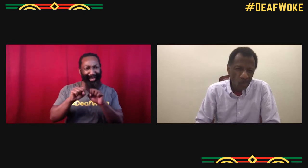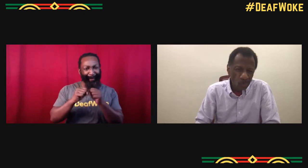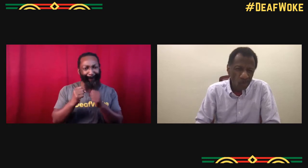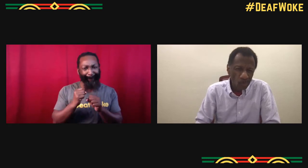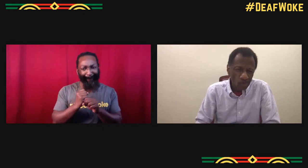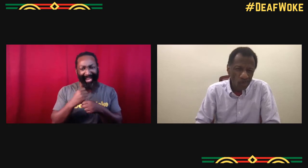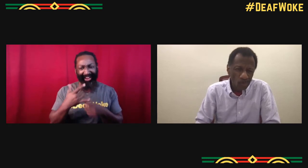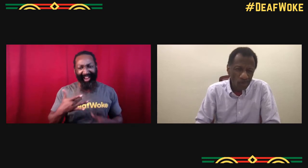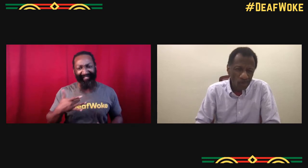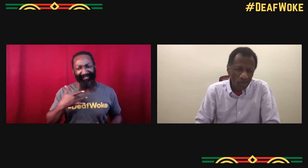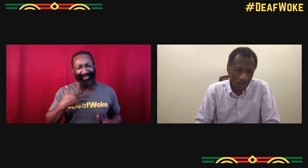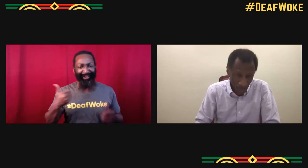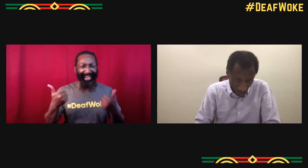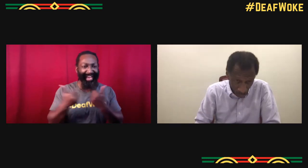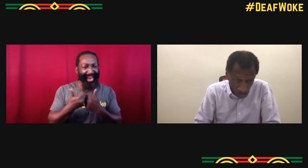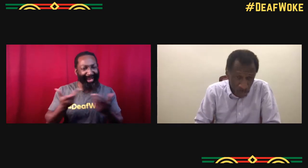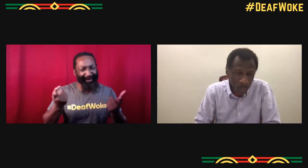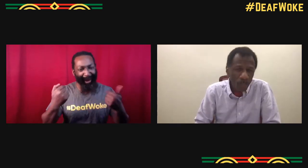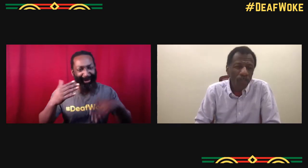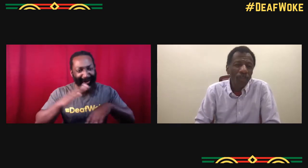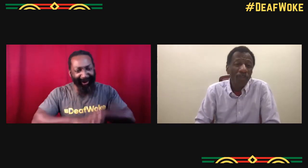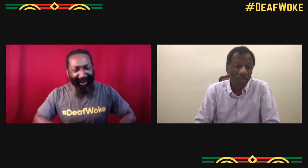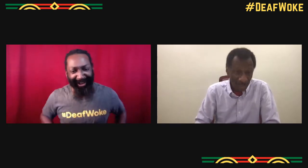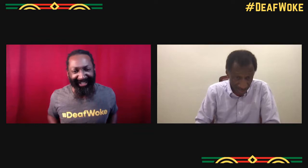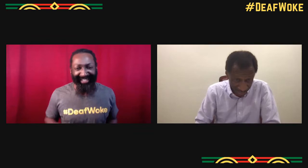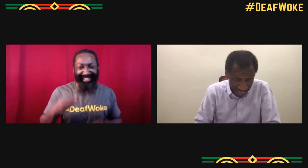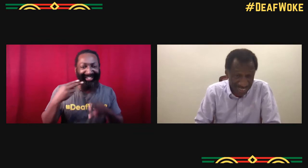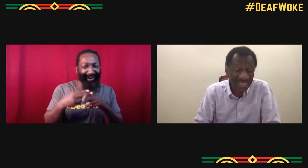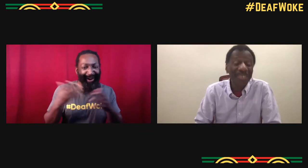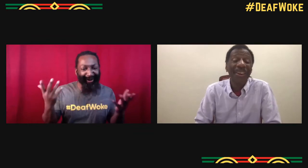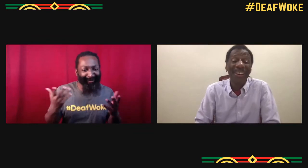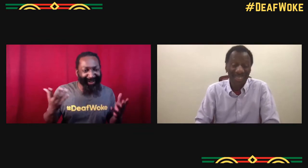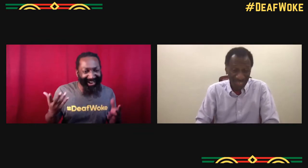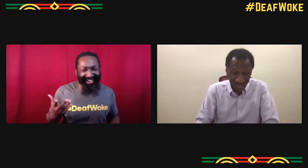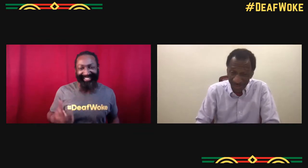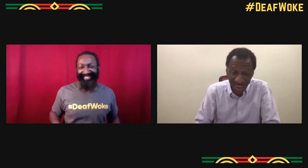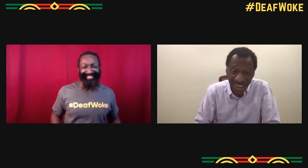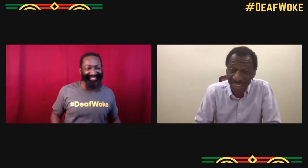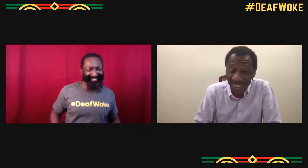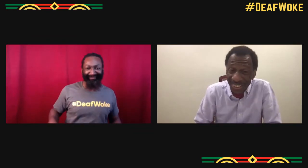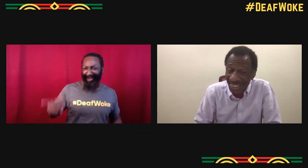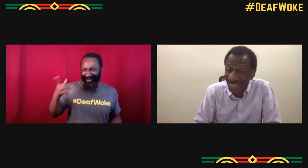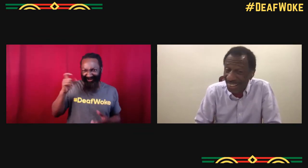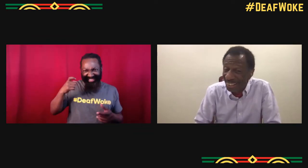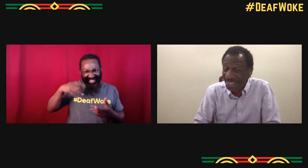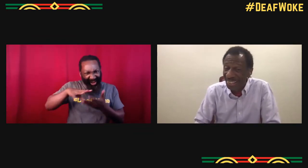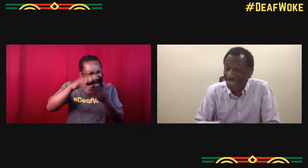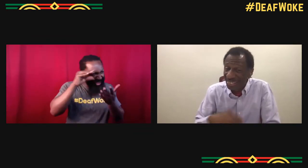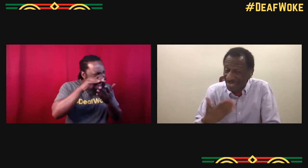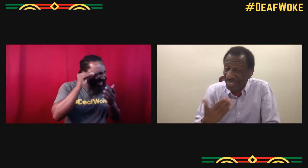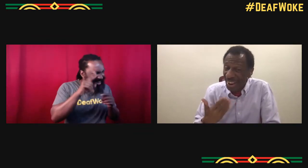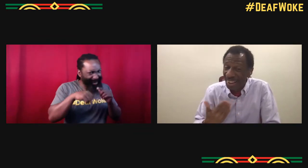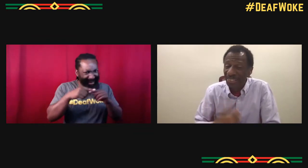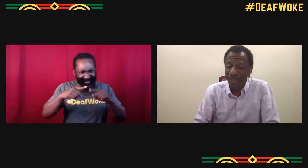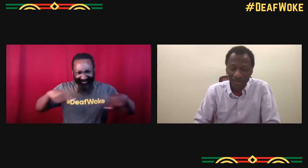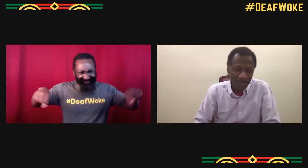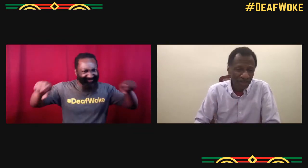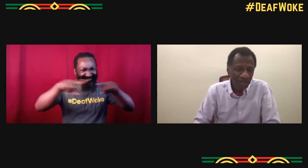Antoine's saying, we have to make that change and... Now, we're gonna discuss some people